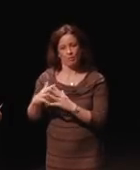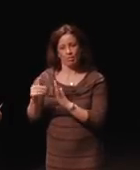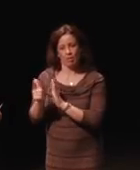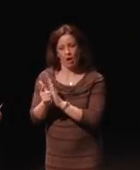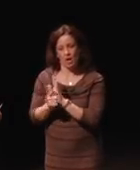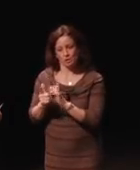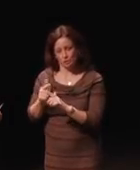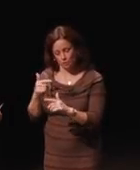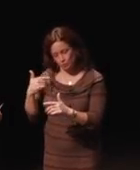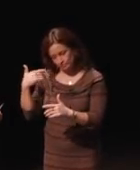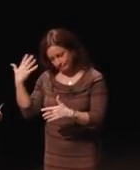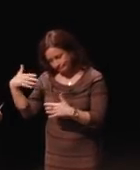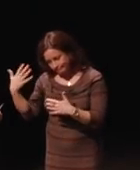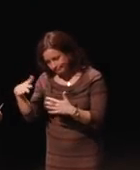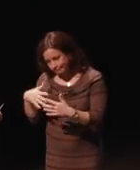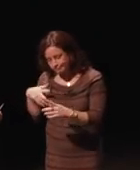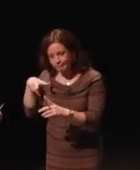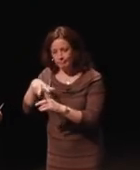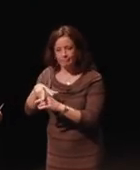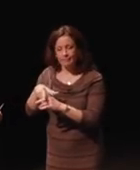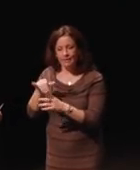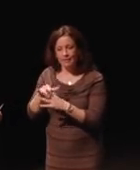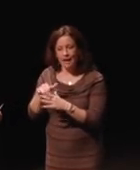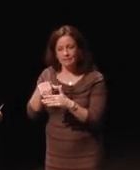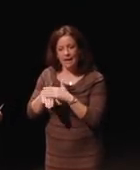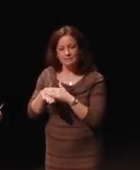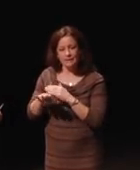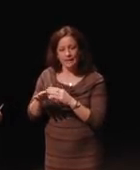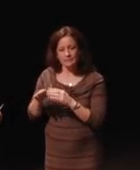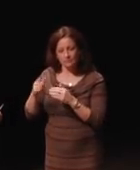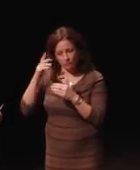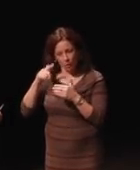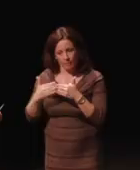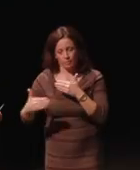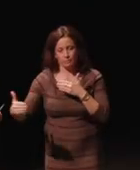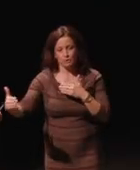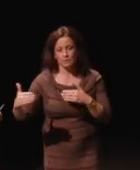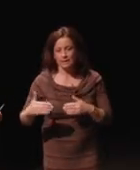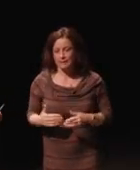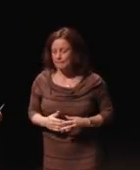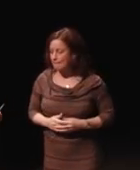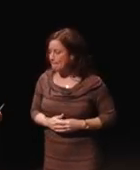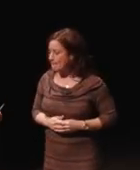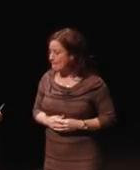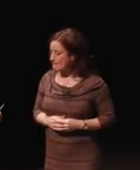that access in perpetuity.